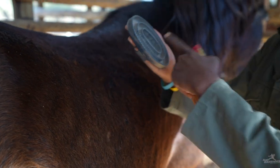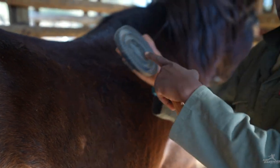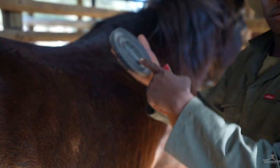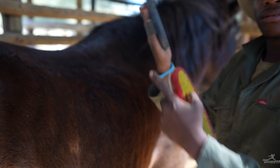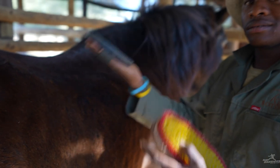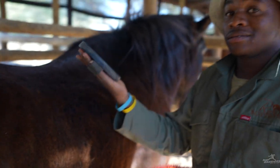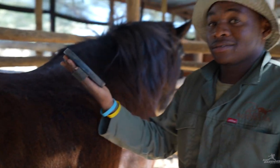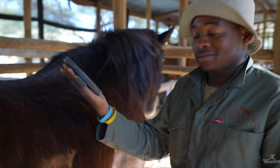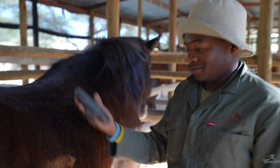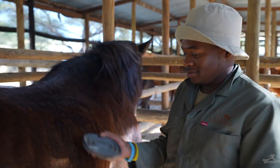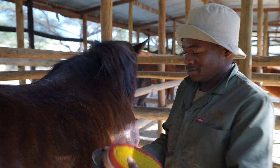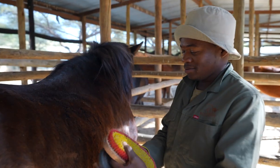After this,